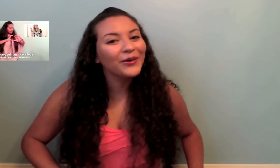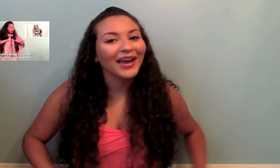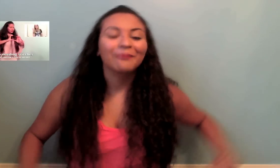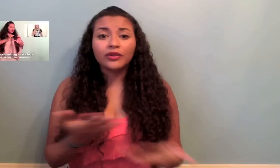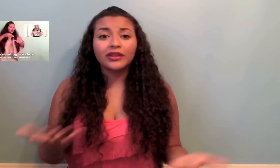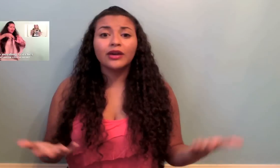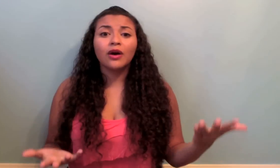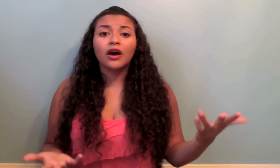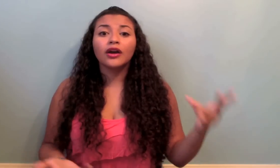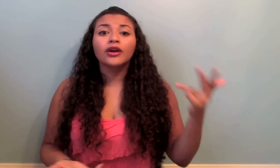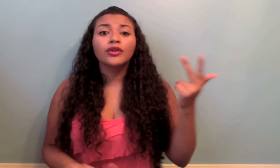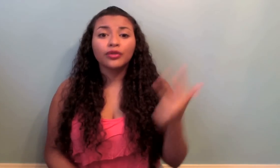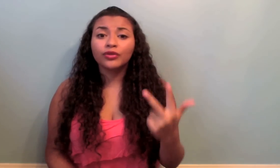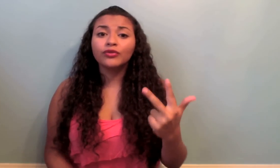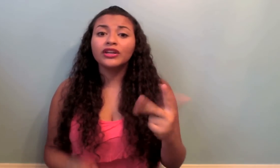There are three different types of sign language